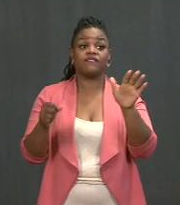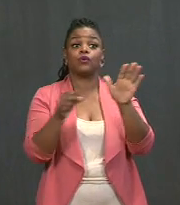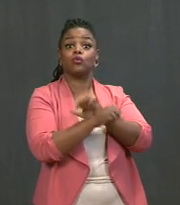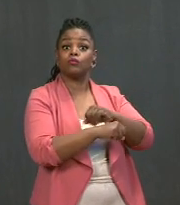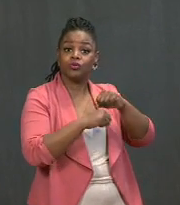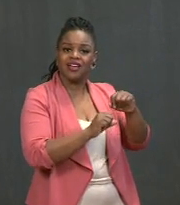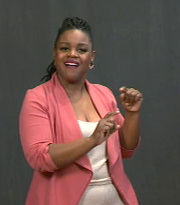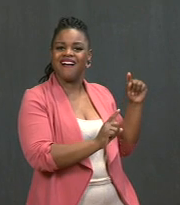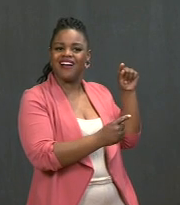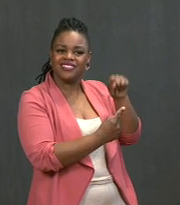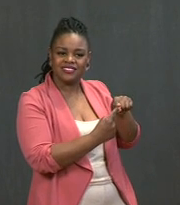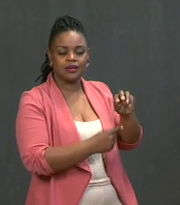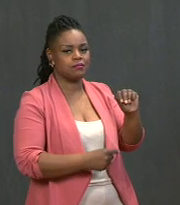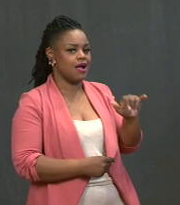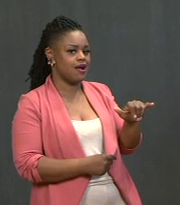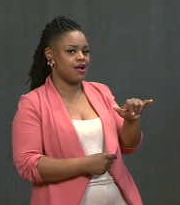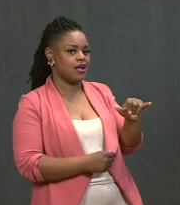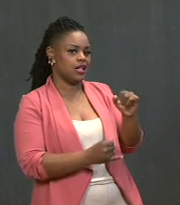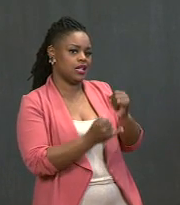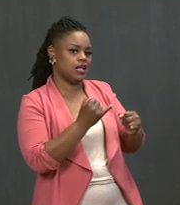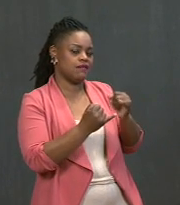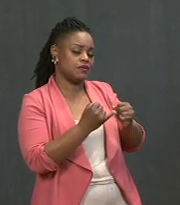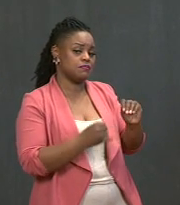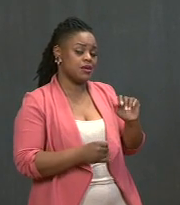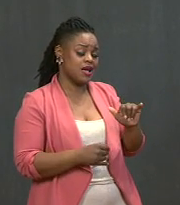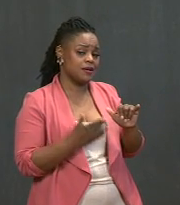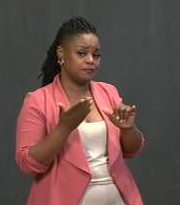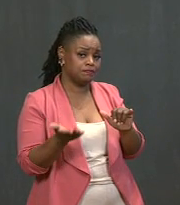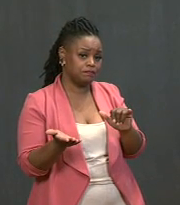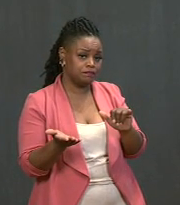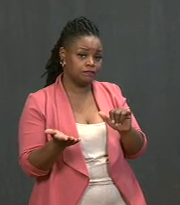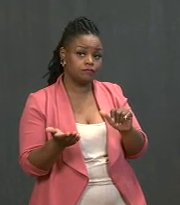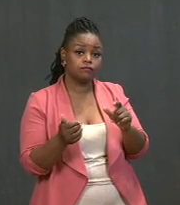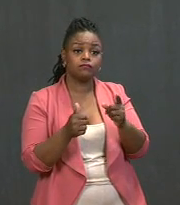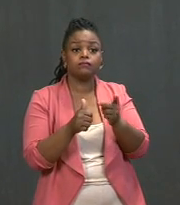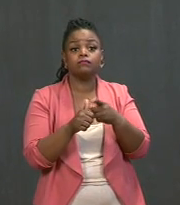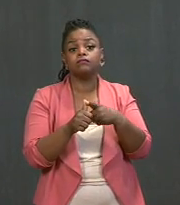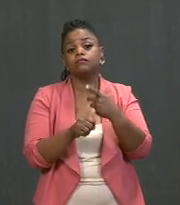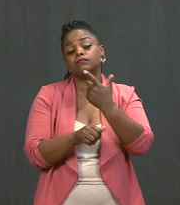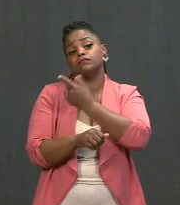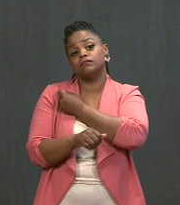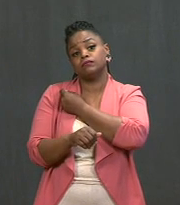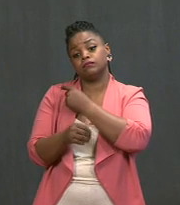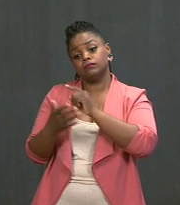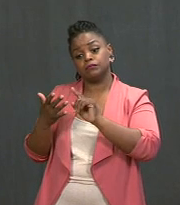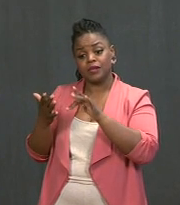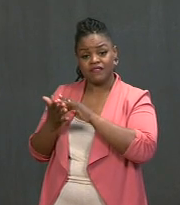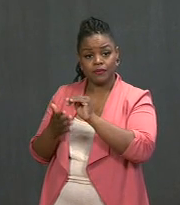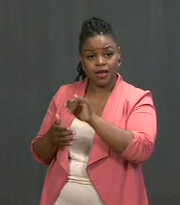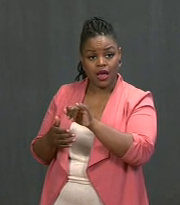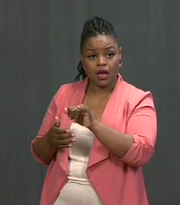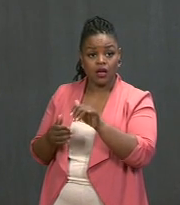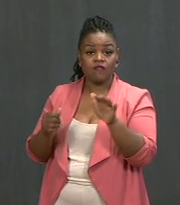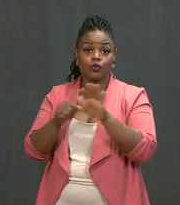until May -- late May. If you get your first shot in mid-May, you aren't fully protected until late June.